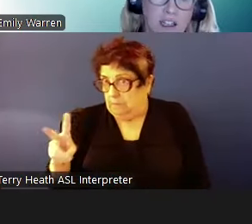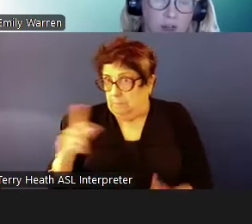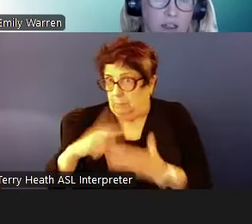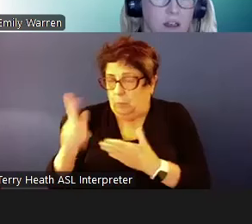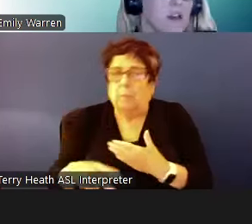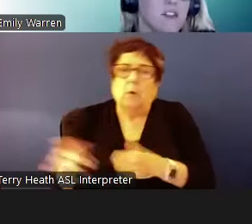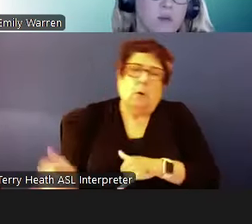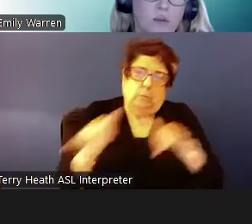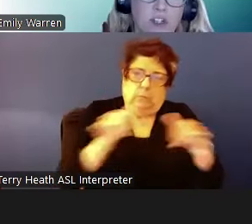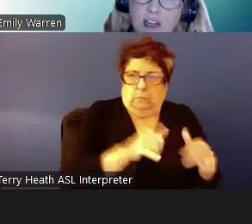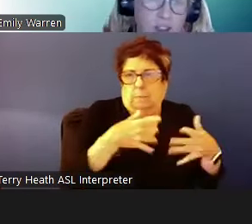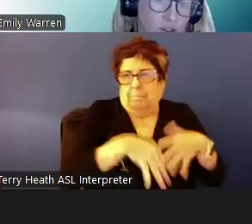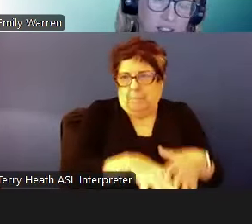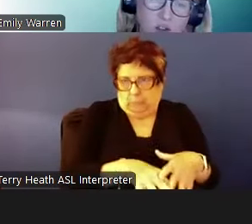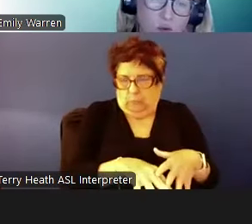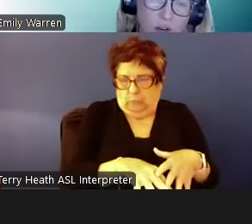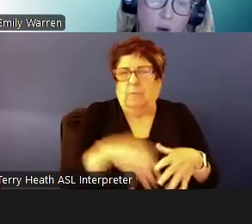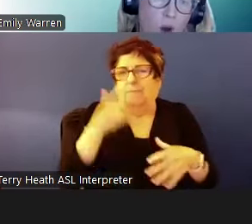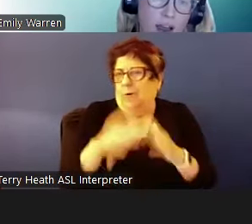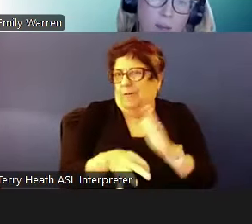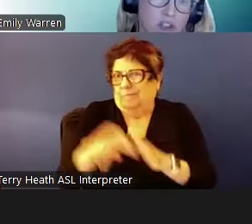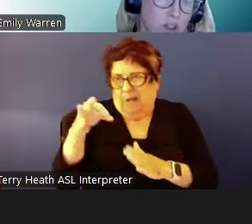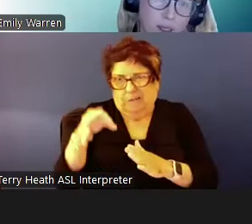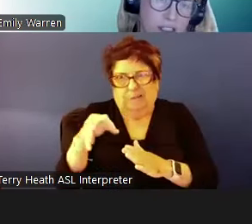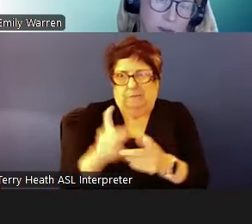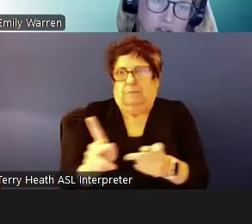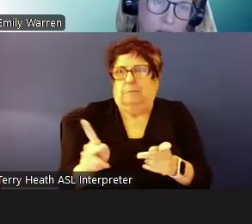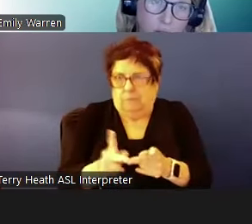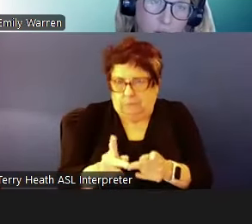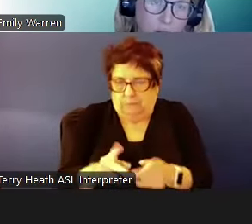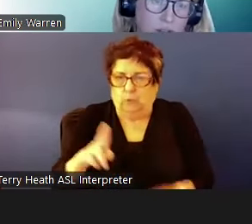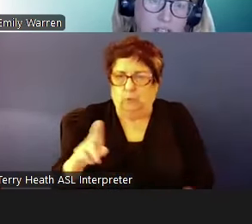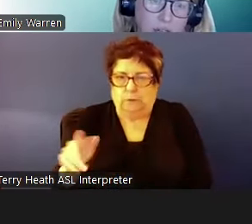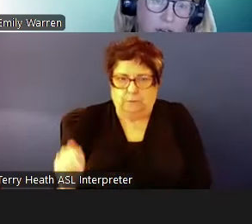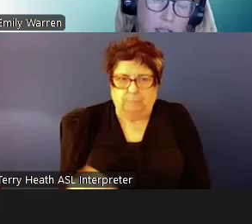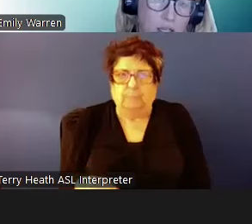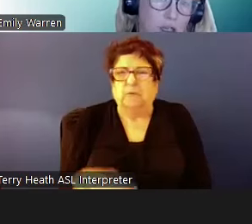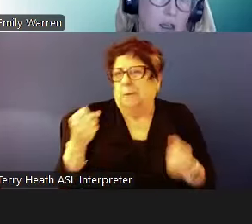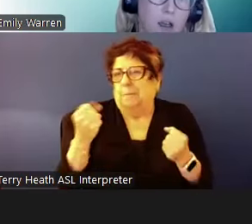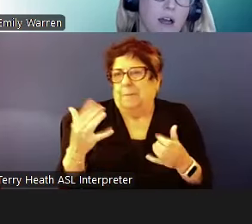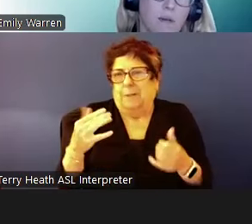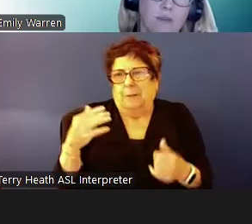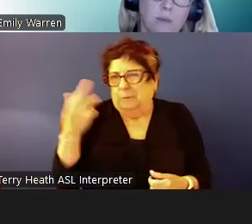unit. There are a lot of reasons why mainstream families might struggle with securing a unit.